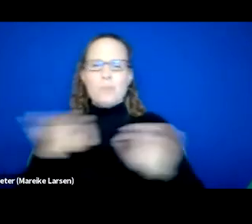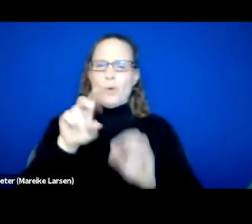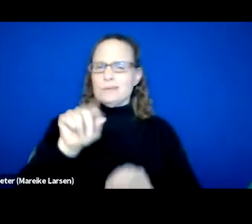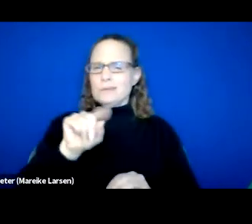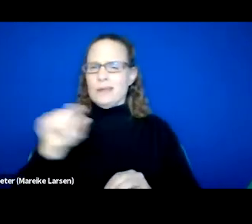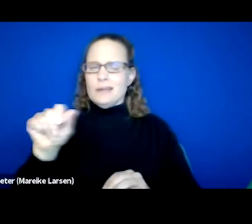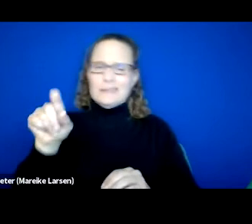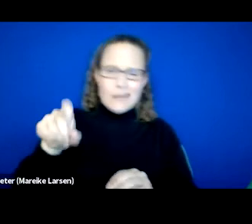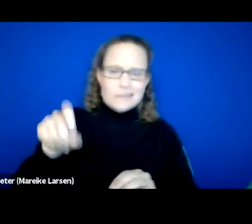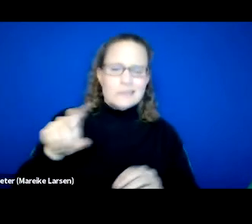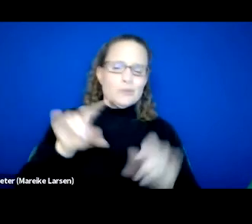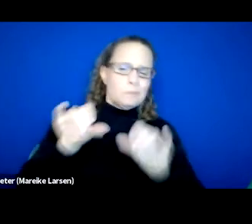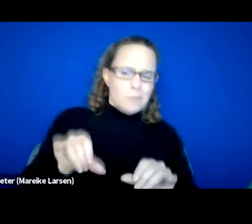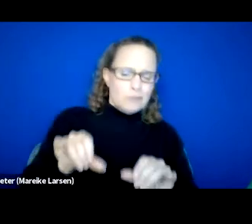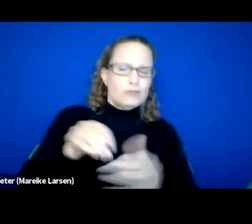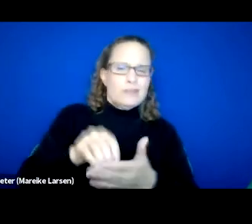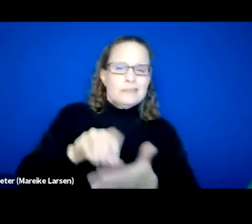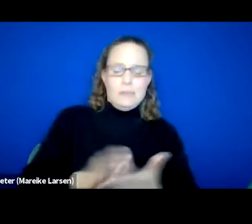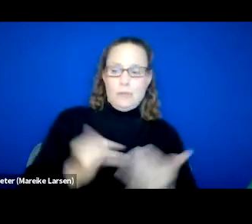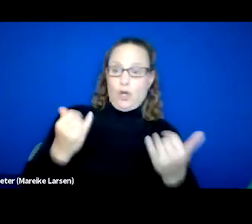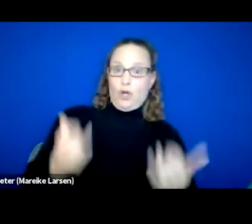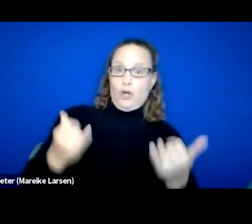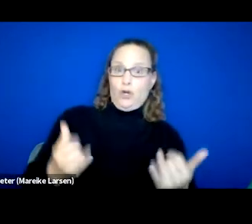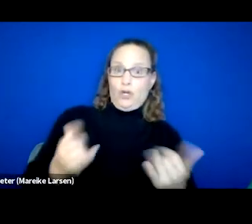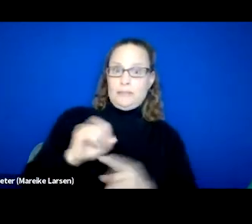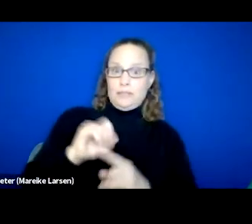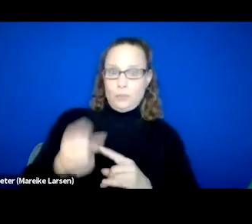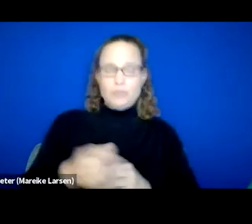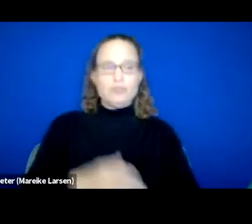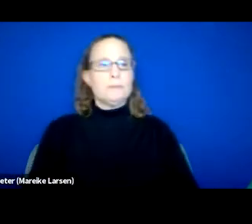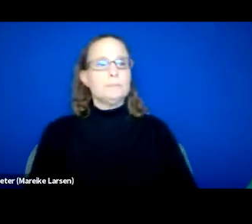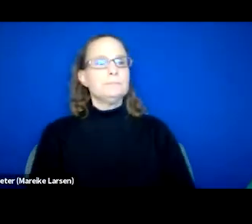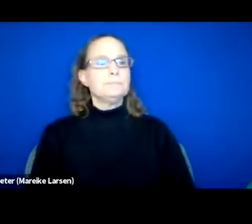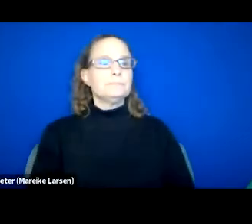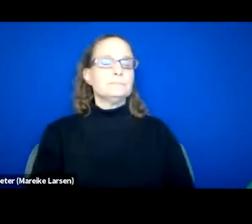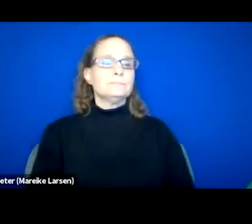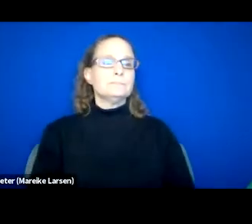and document the current state. So from there, moving on